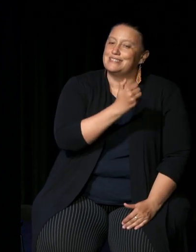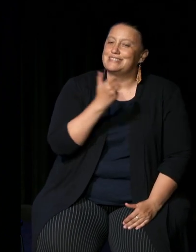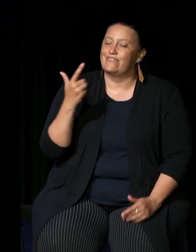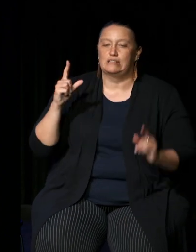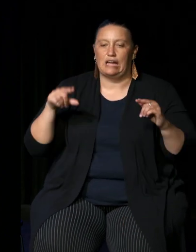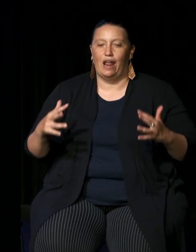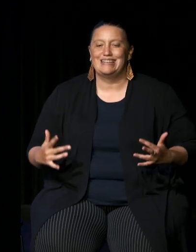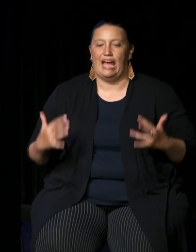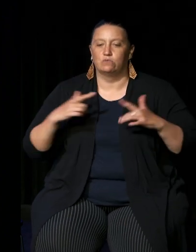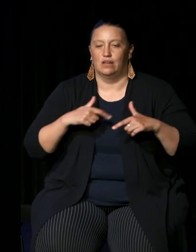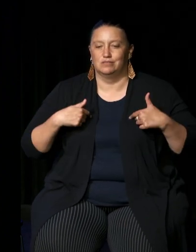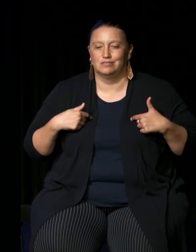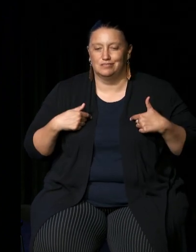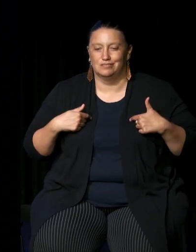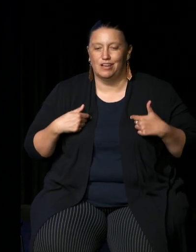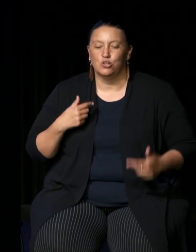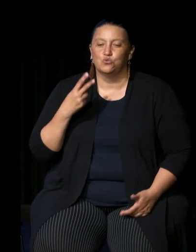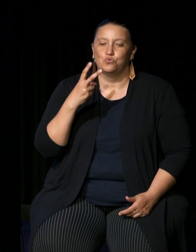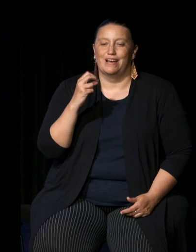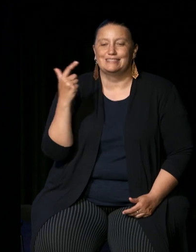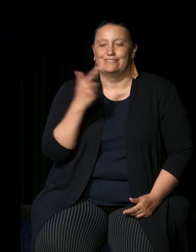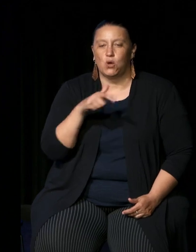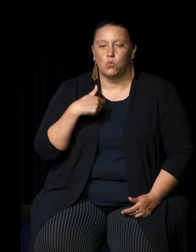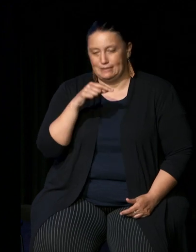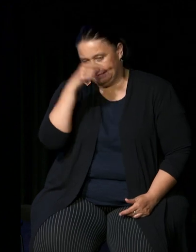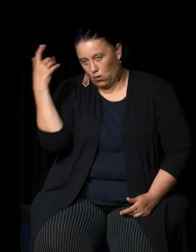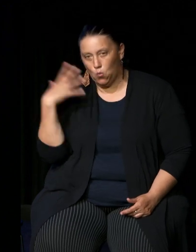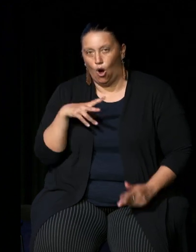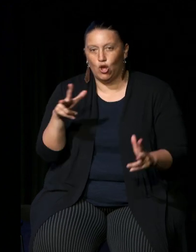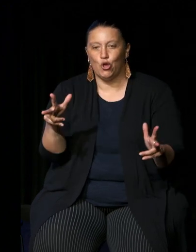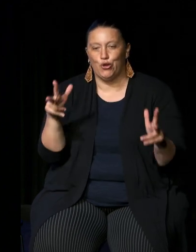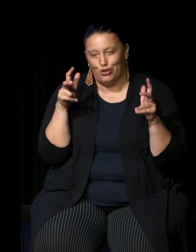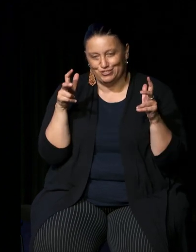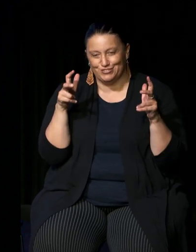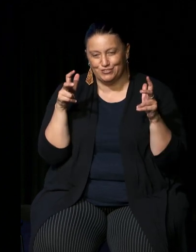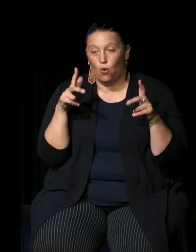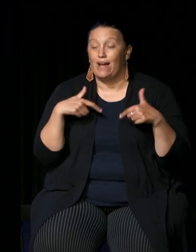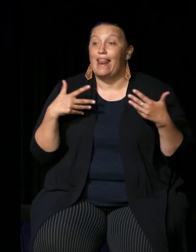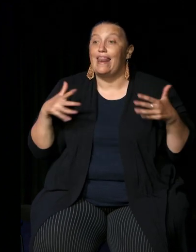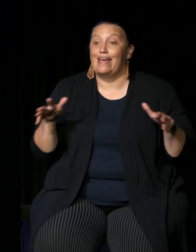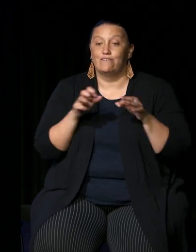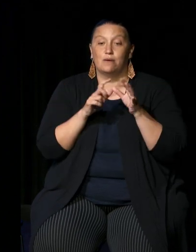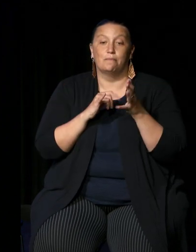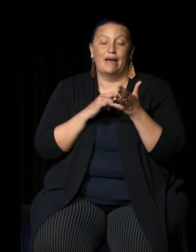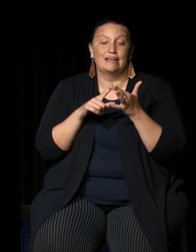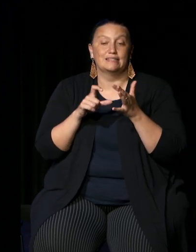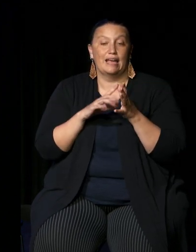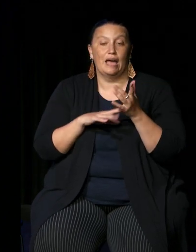in 2017 we seek to be heard we leave base camp and start our treck across this vast country